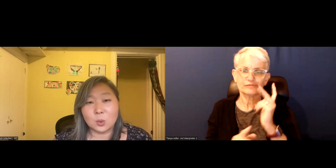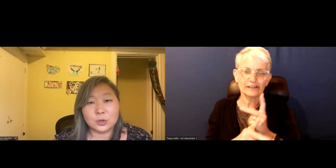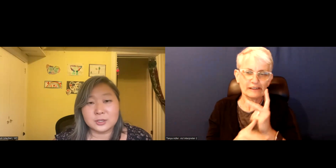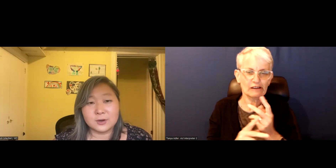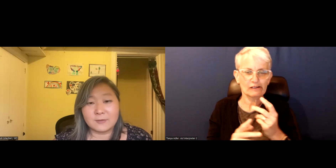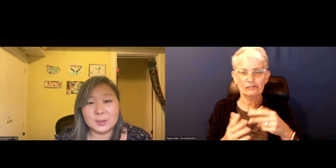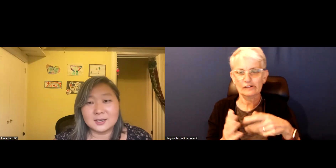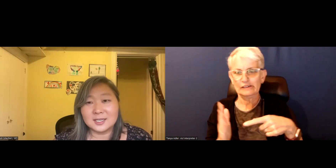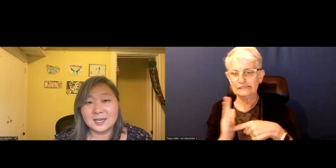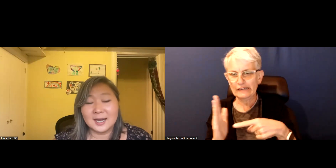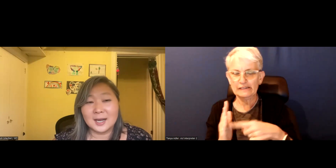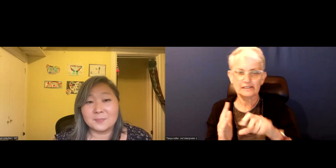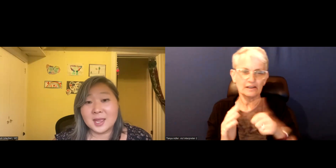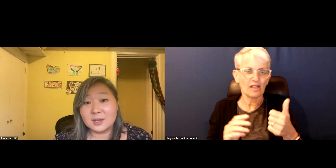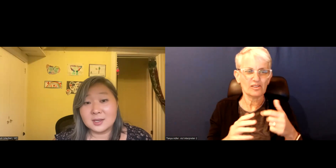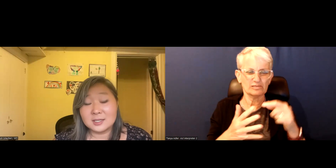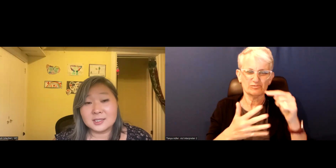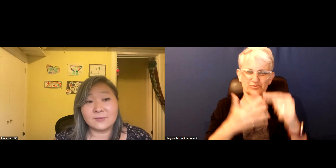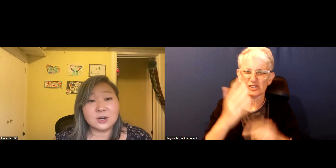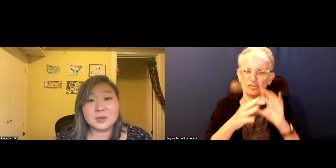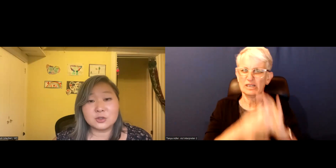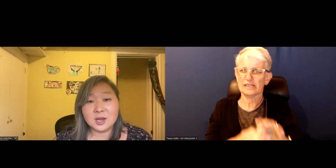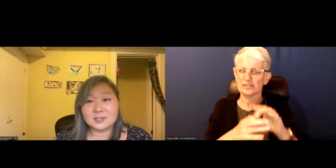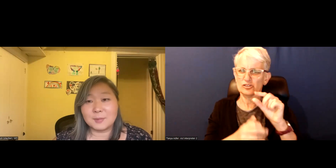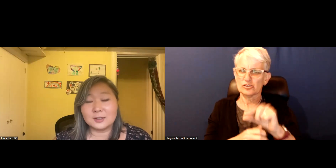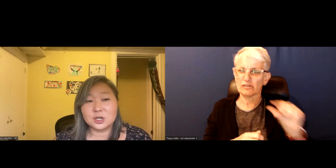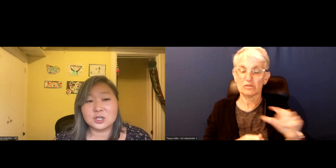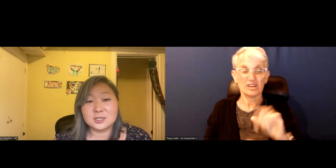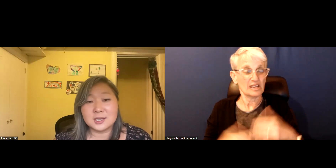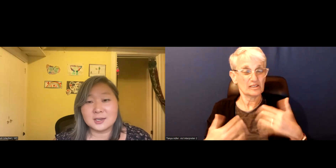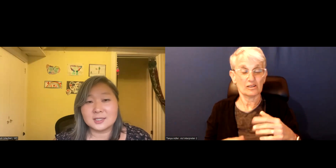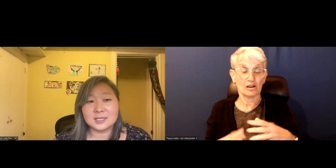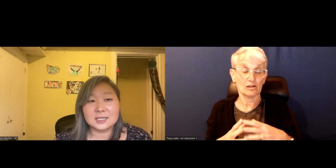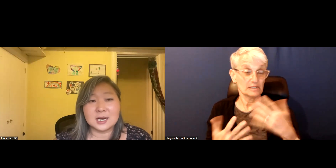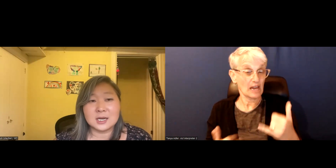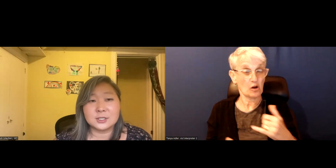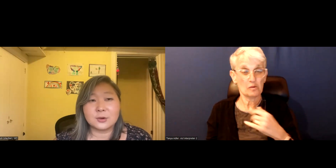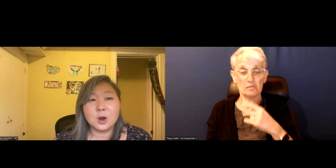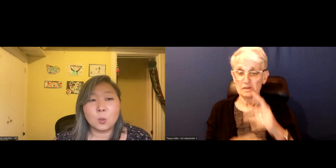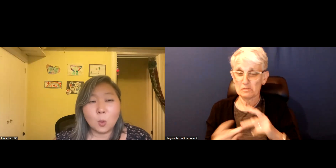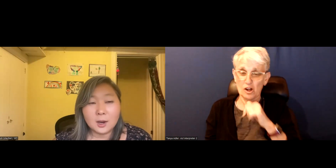orders of government. And then severe mistrust of politicians that exist these days.